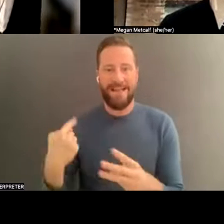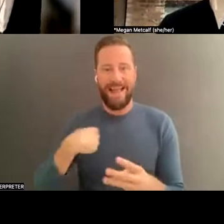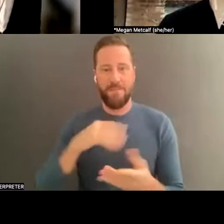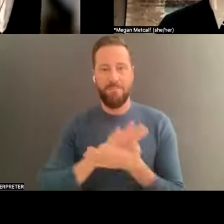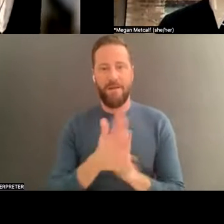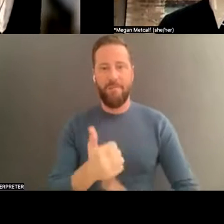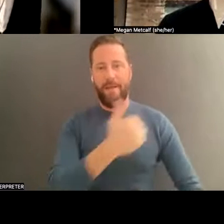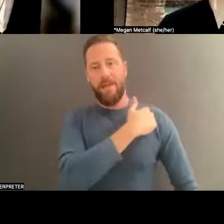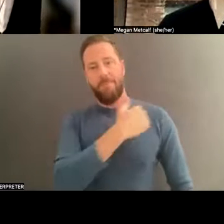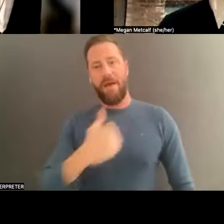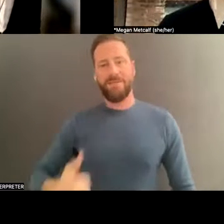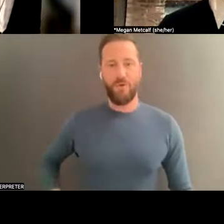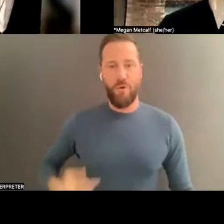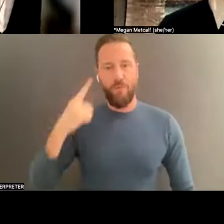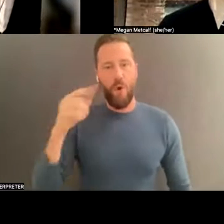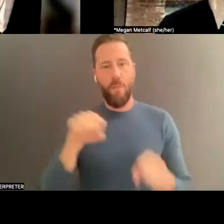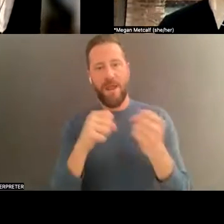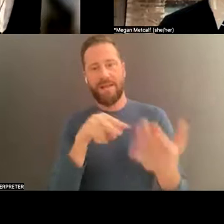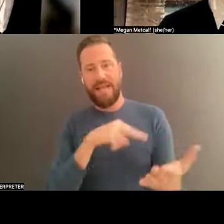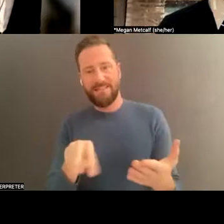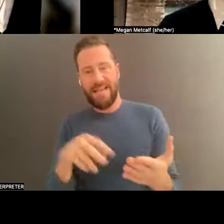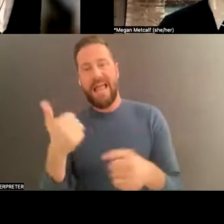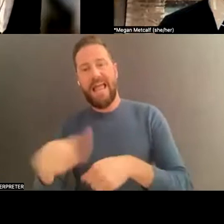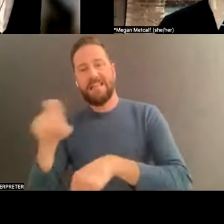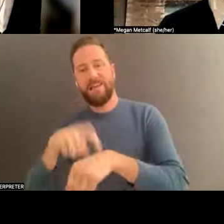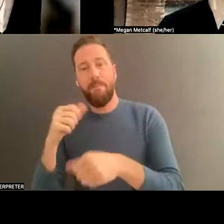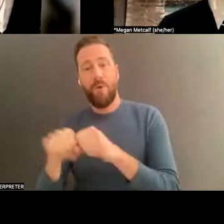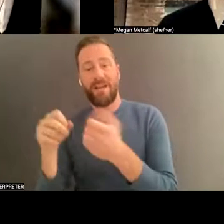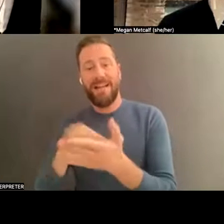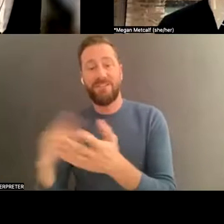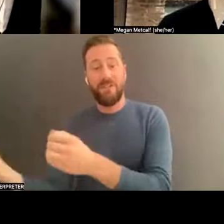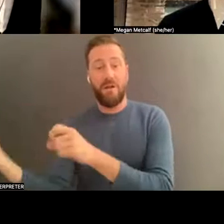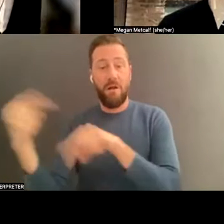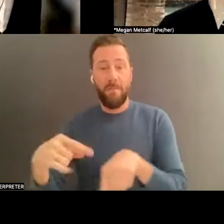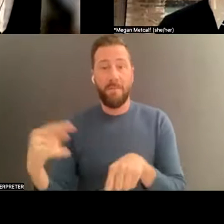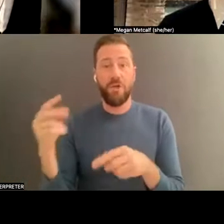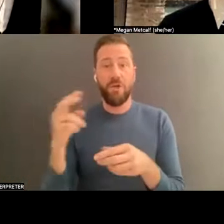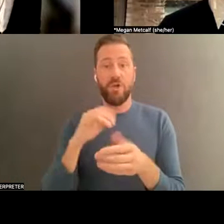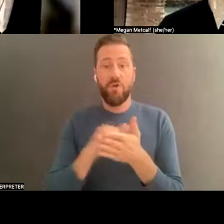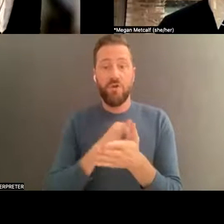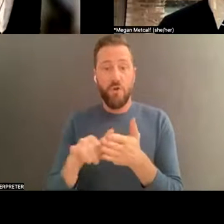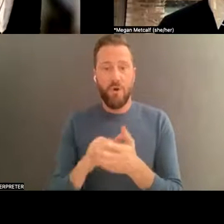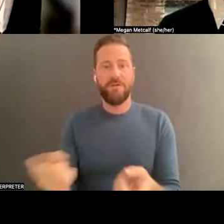Whenever breakdancers came to New York, they came to my house. Whether they came from Germany